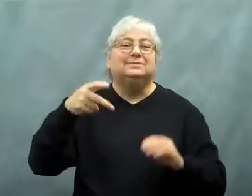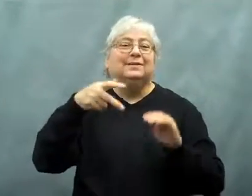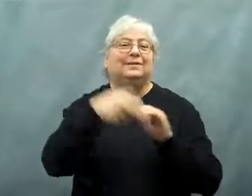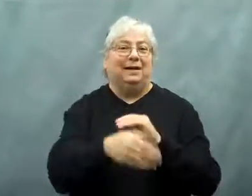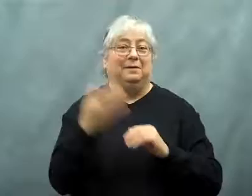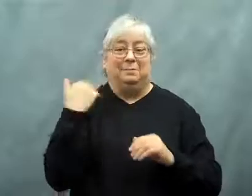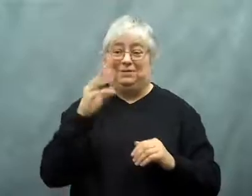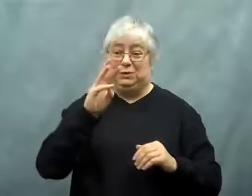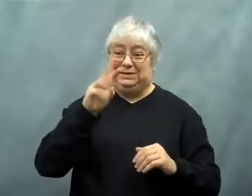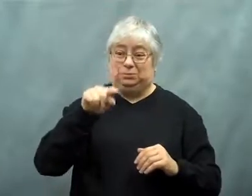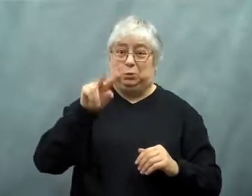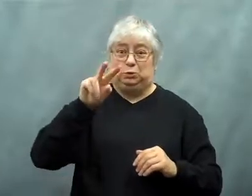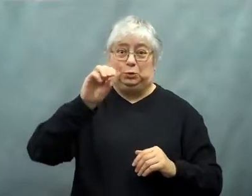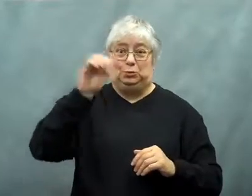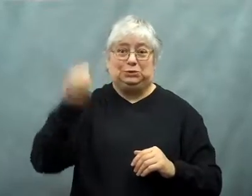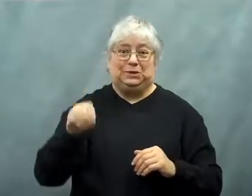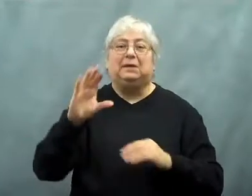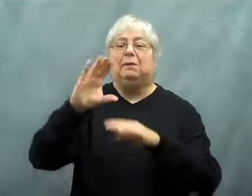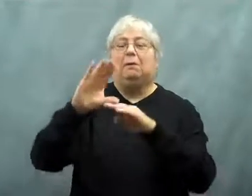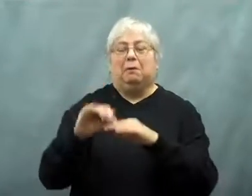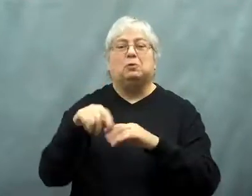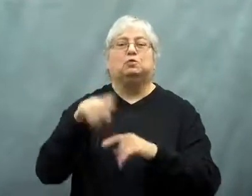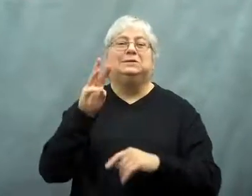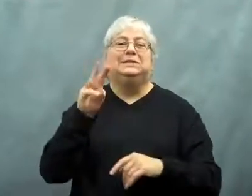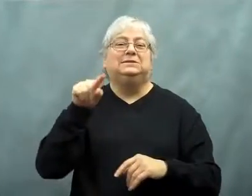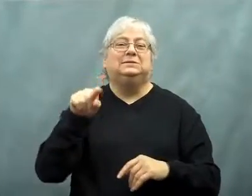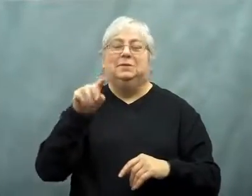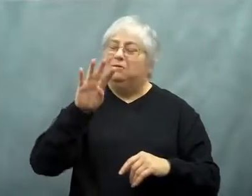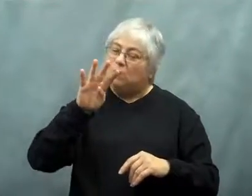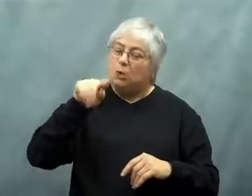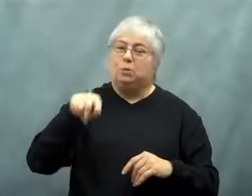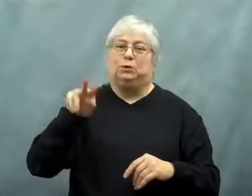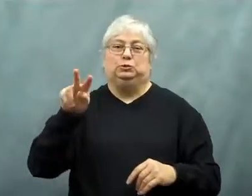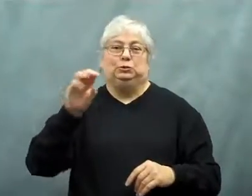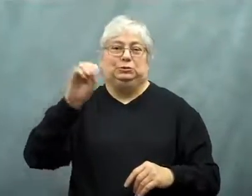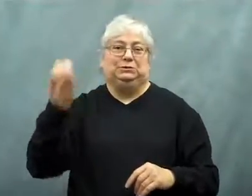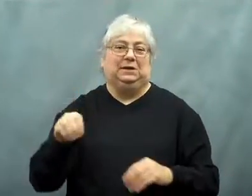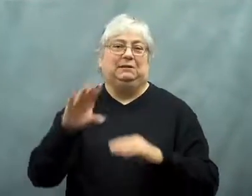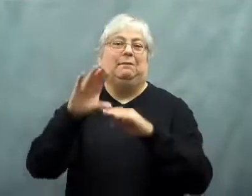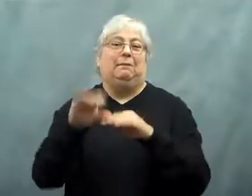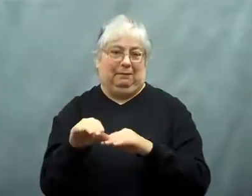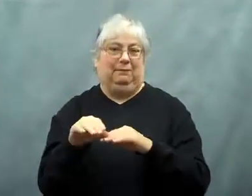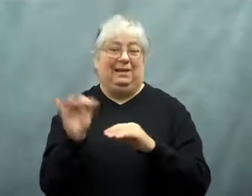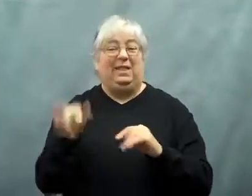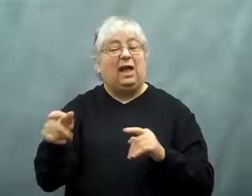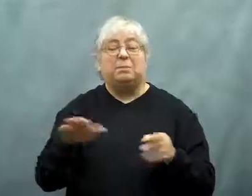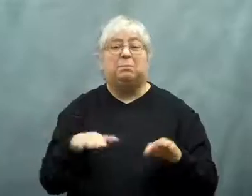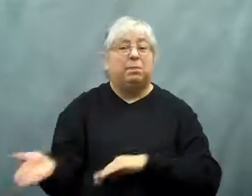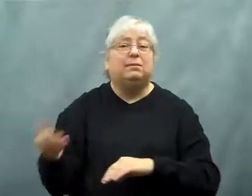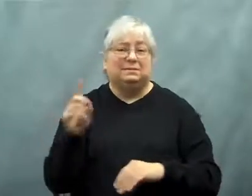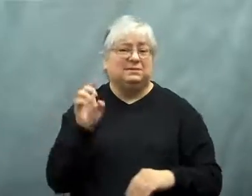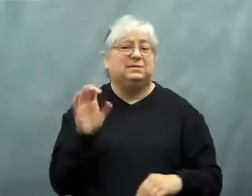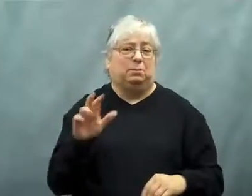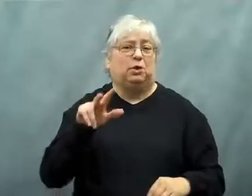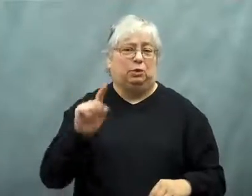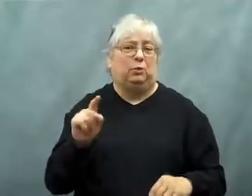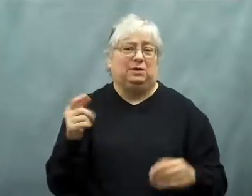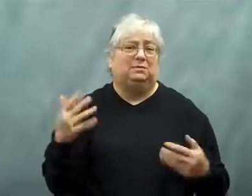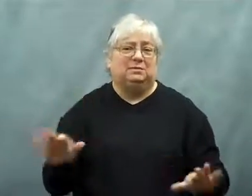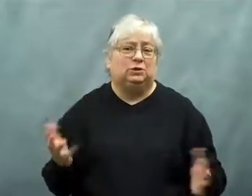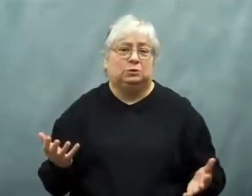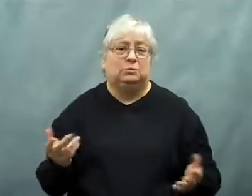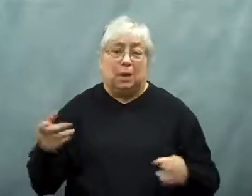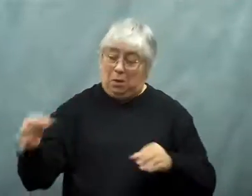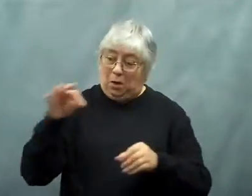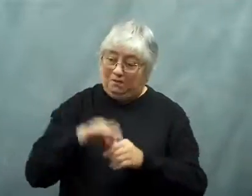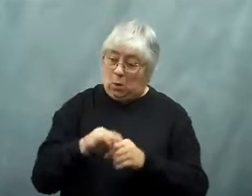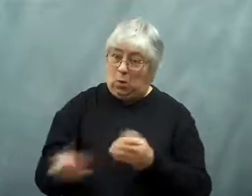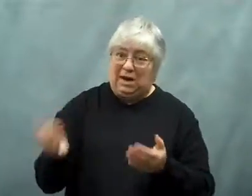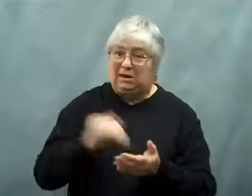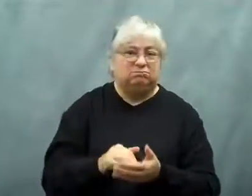It was reduced from 6.2% to 4.2%. It expired on December 31.